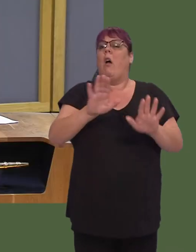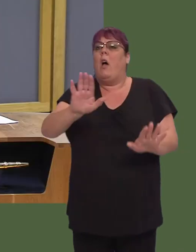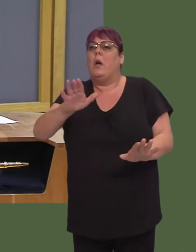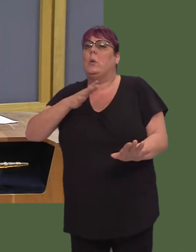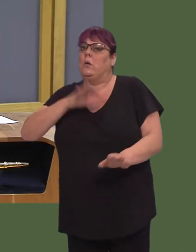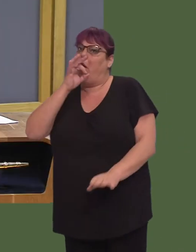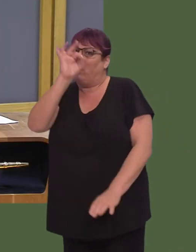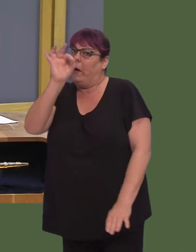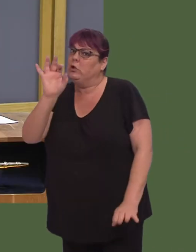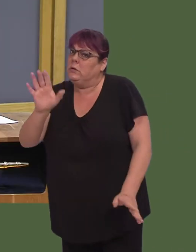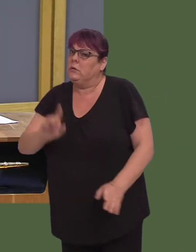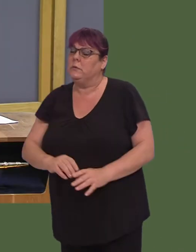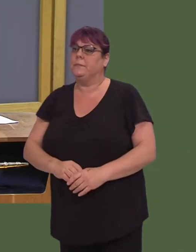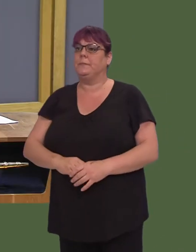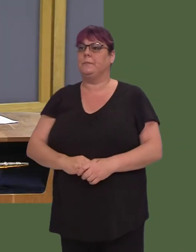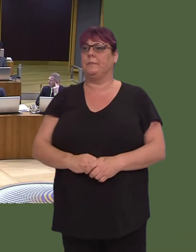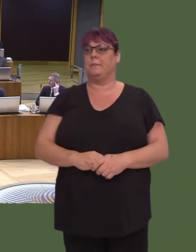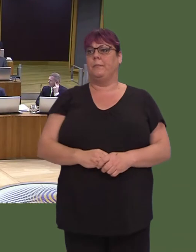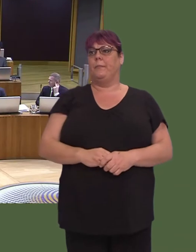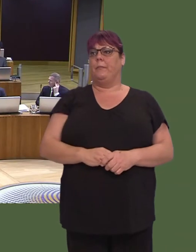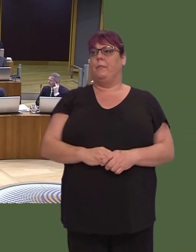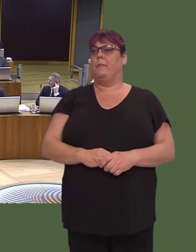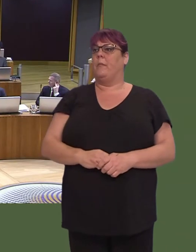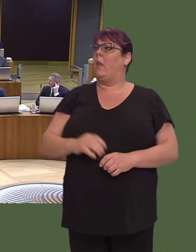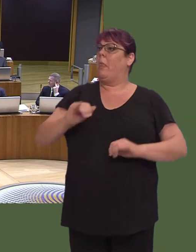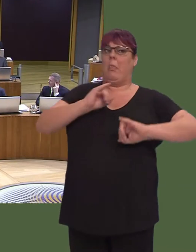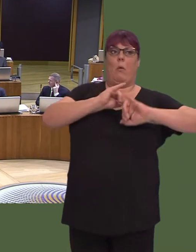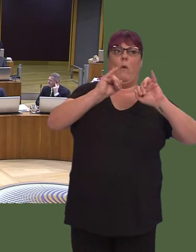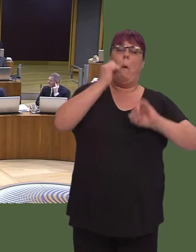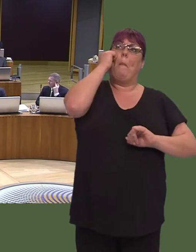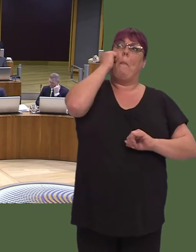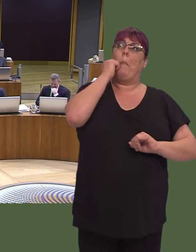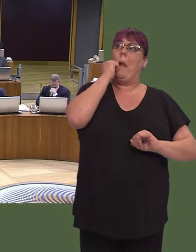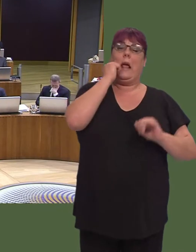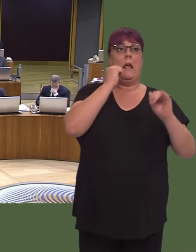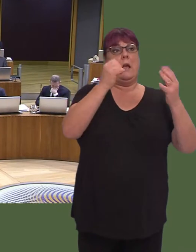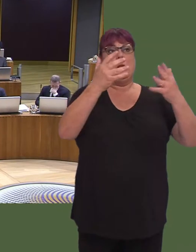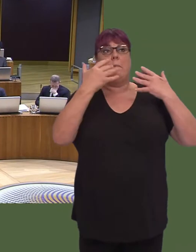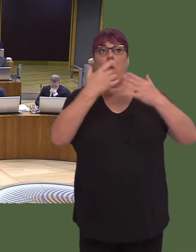Gareth Bennett AM: How do you respond to the acrid, black smoke being suffered by residents near that wood-burning incinerator?